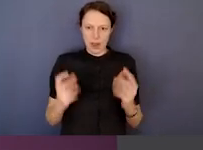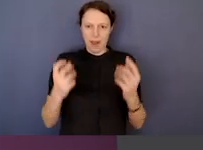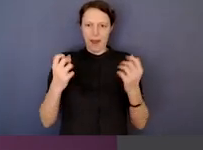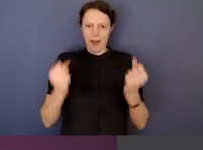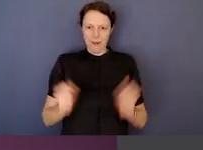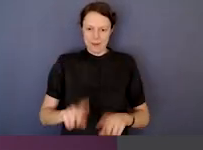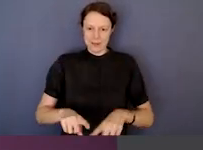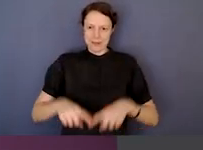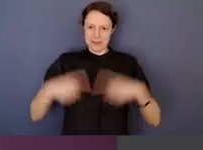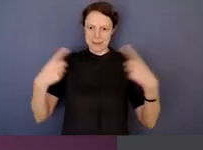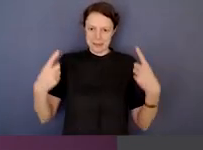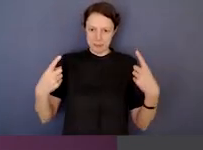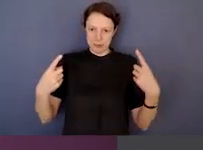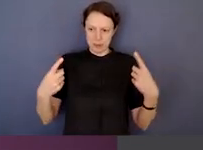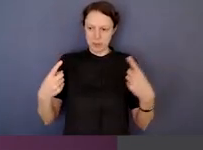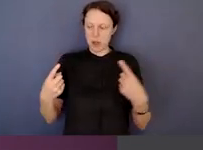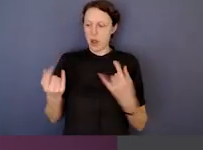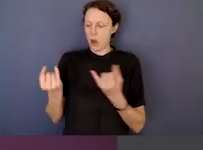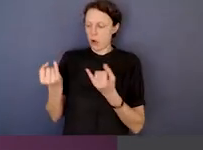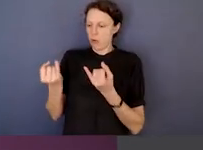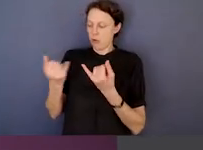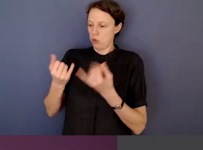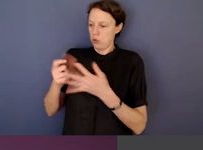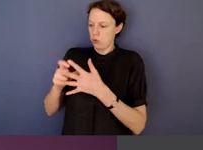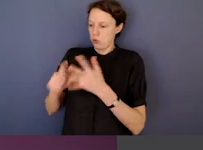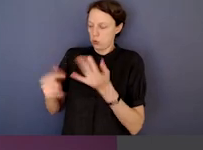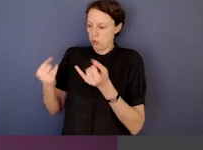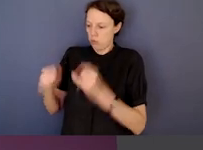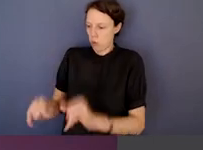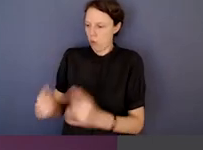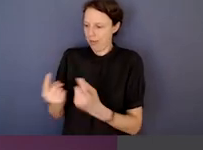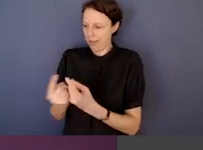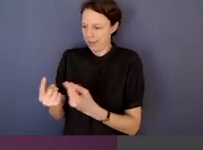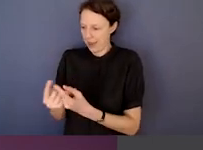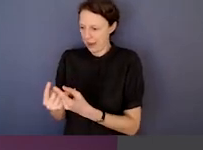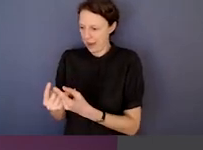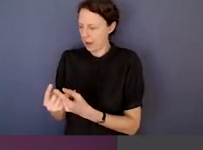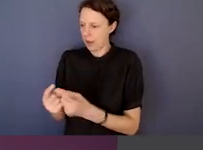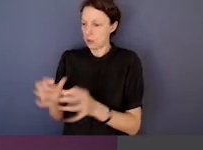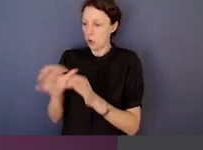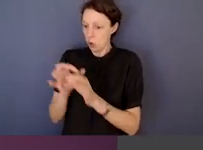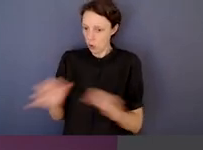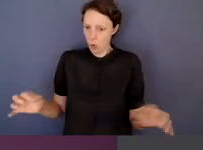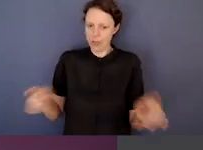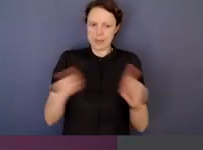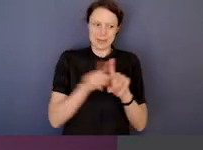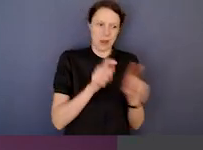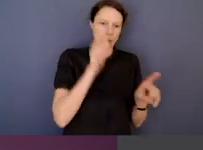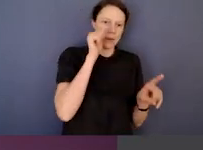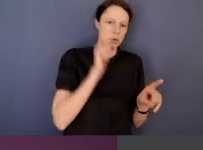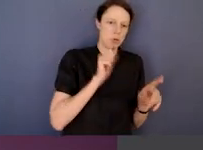a distinction between corruption and wrongdoing. I mean, people see the outcome of something like